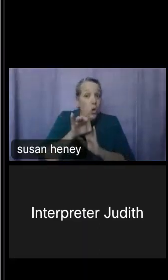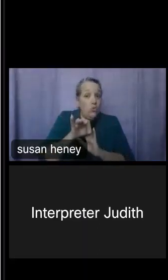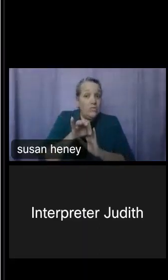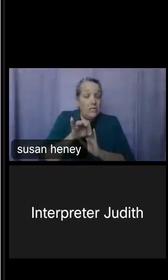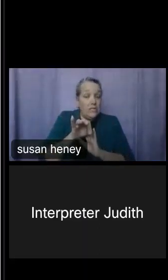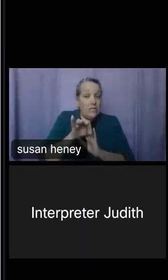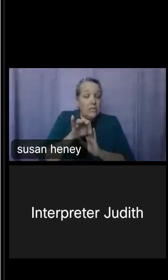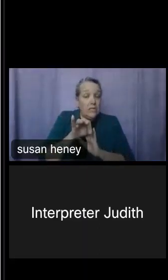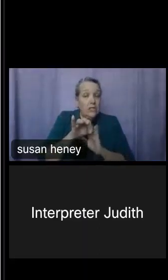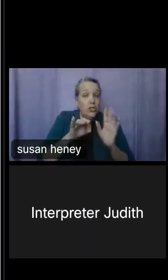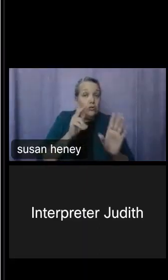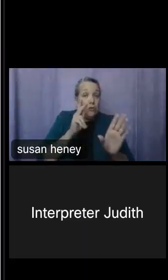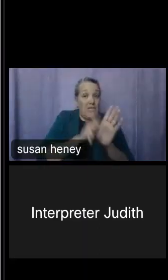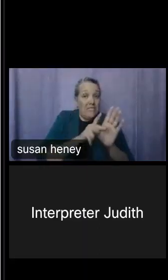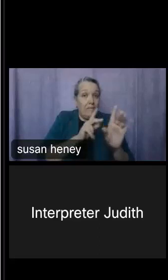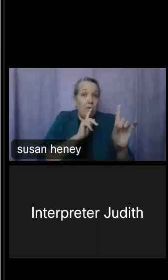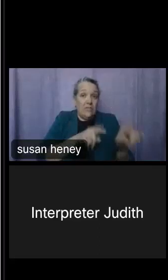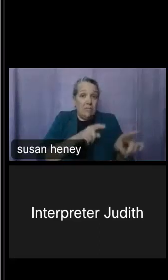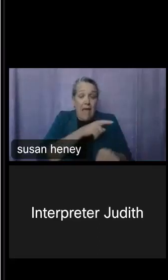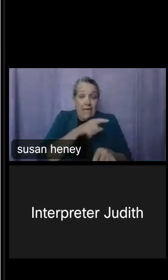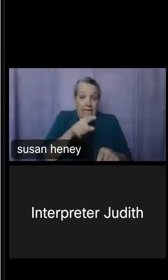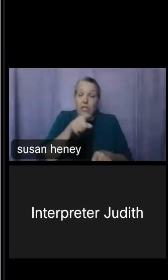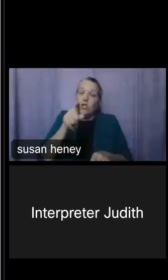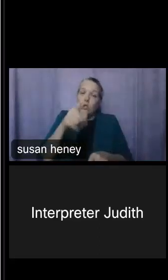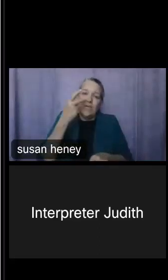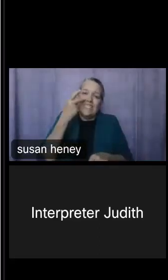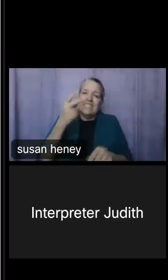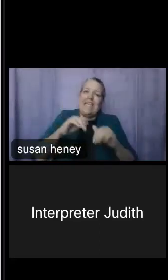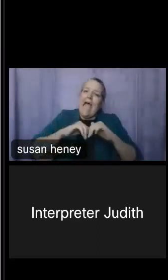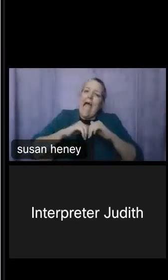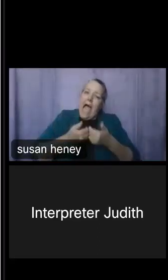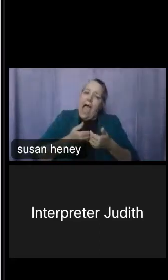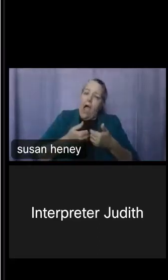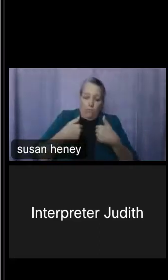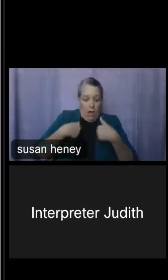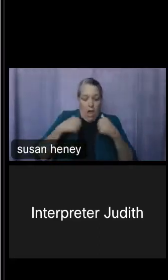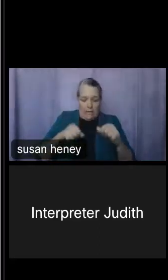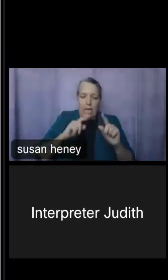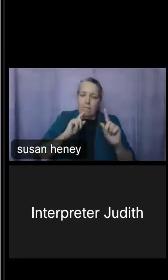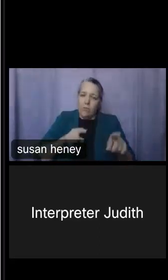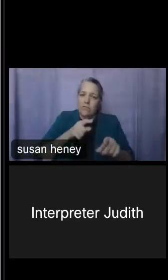respond to the survey, you can kind of see how you can respond and different information.